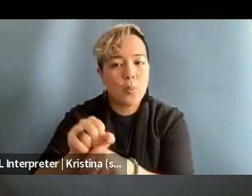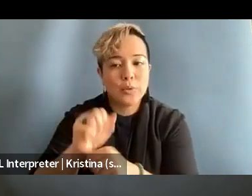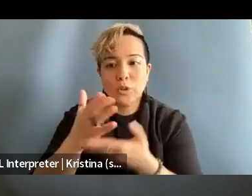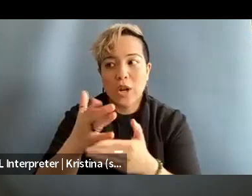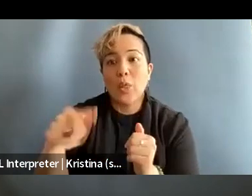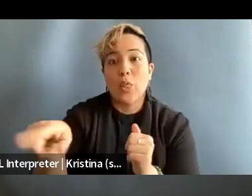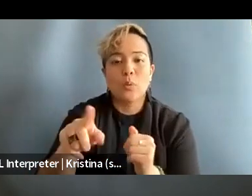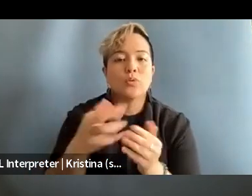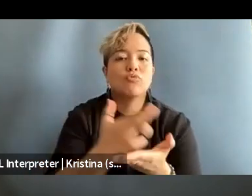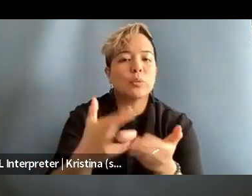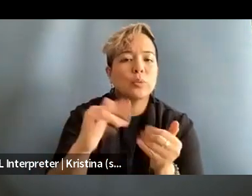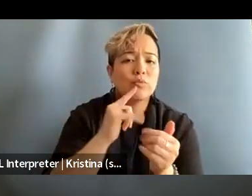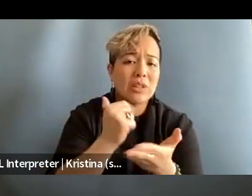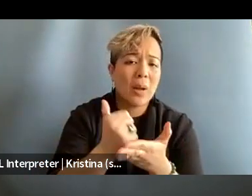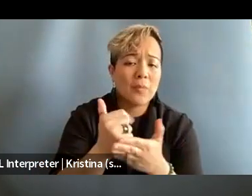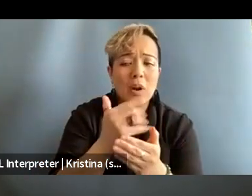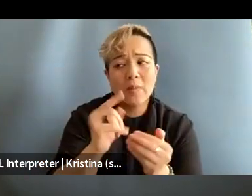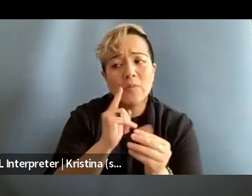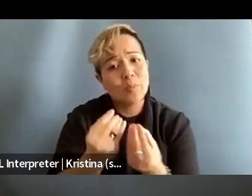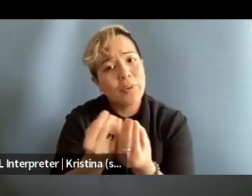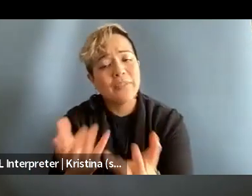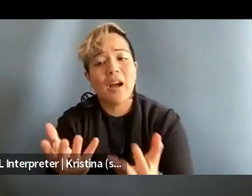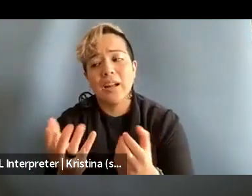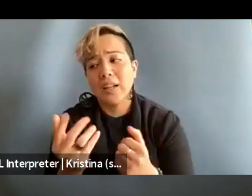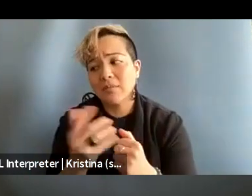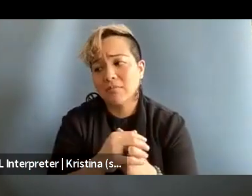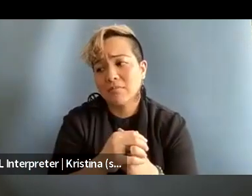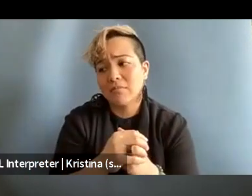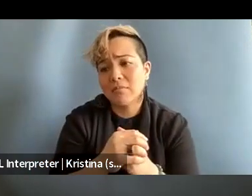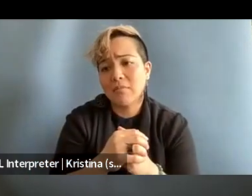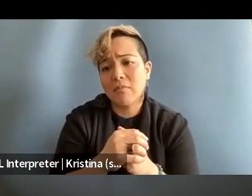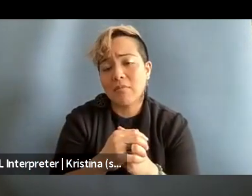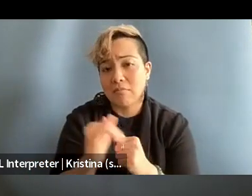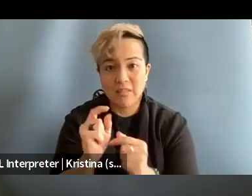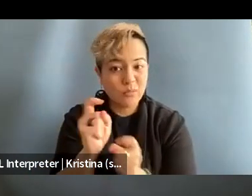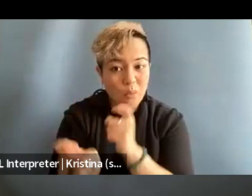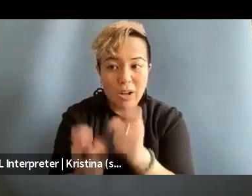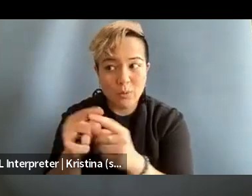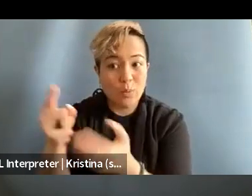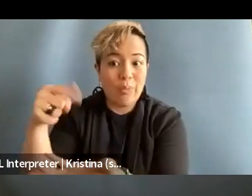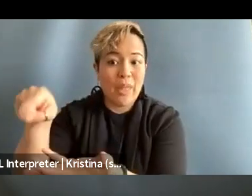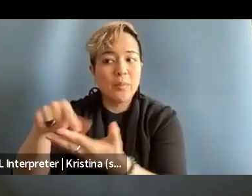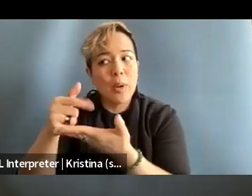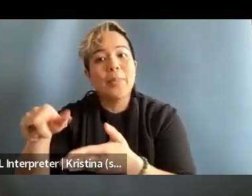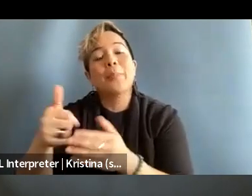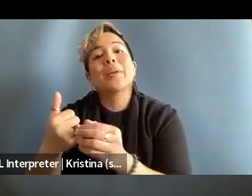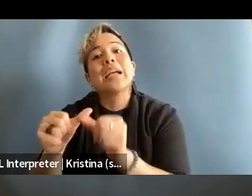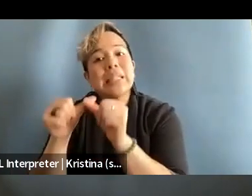So sharing those resources and really like providing, like donations to them to help them to continue to grow